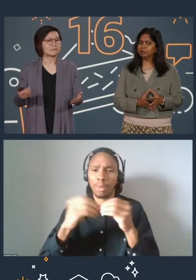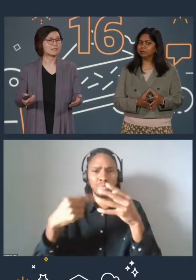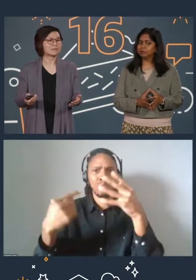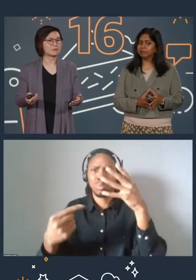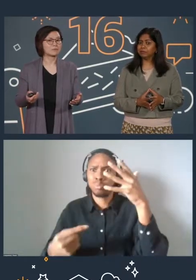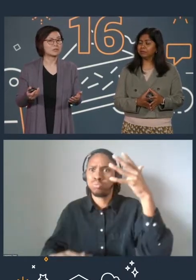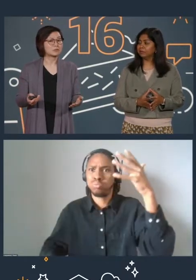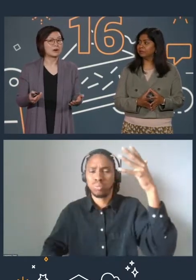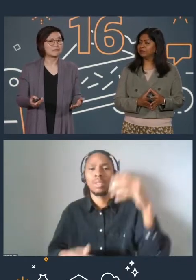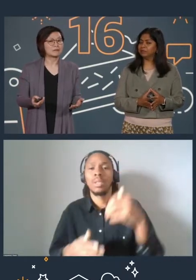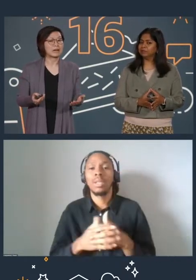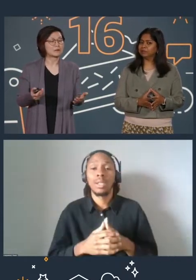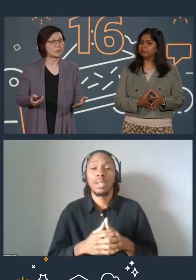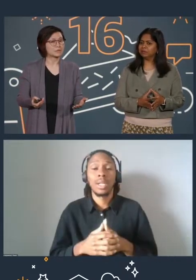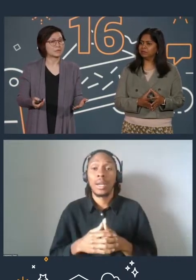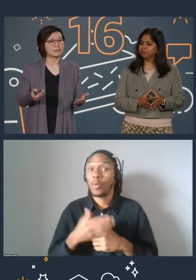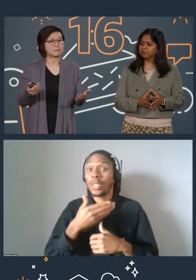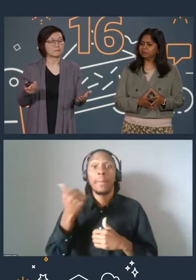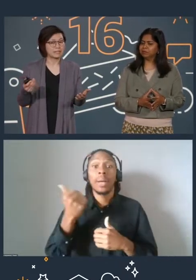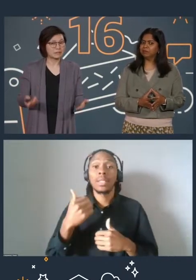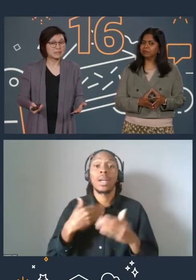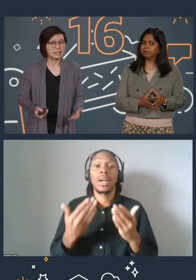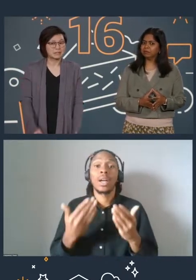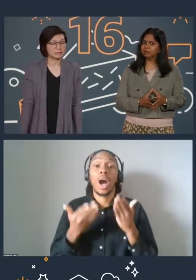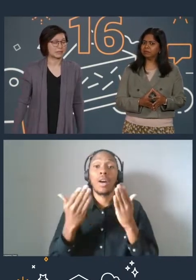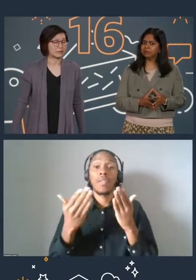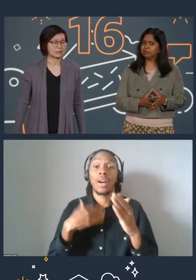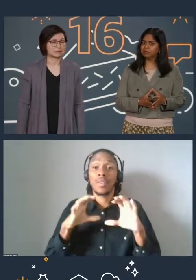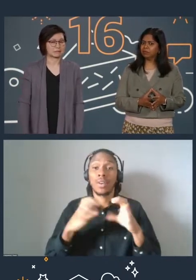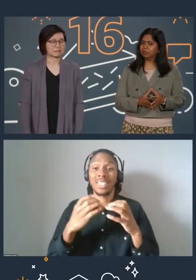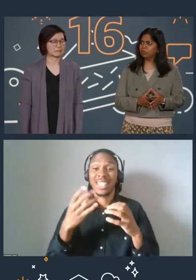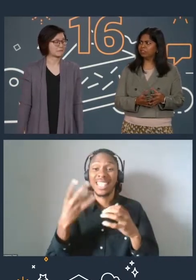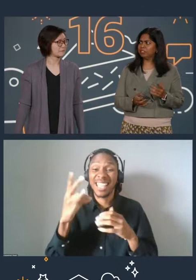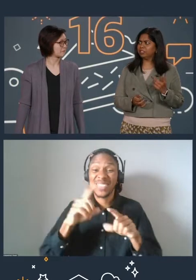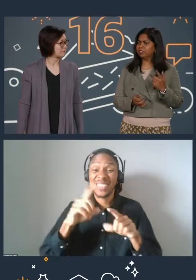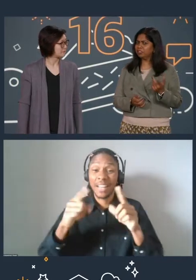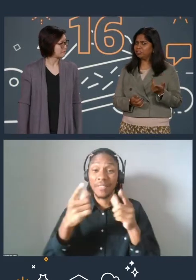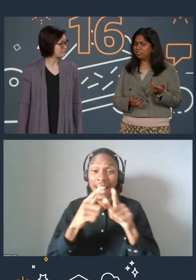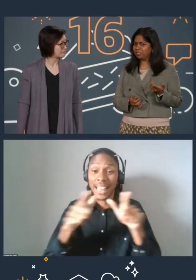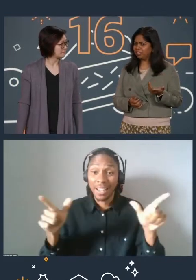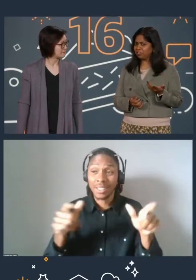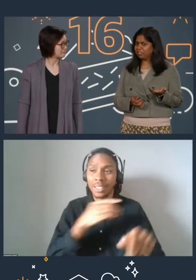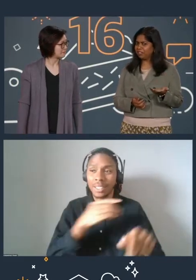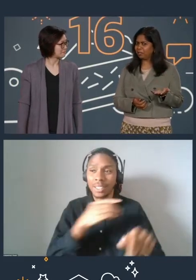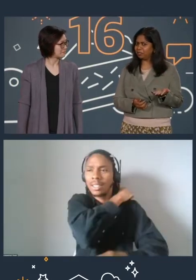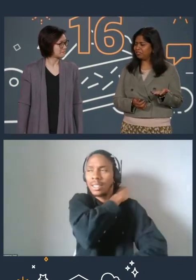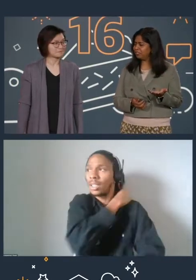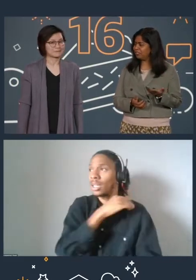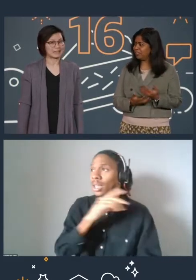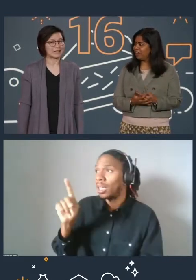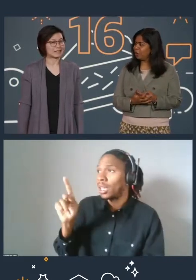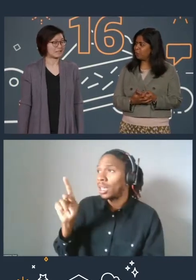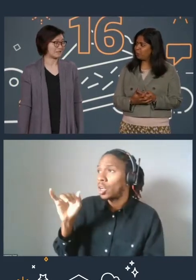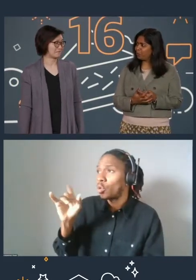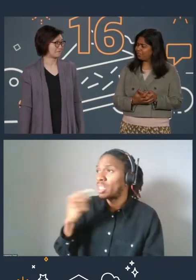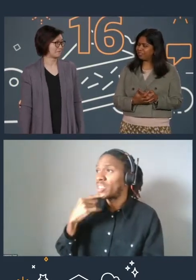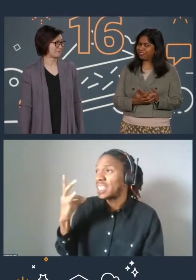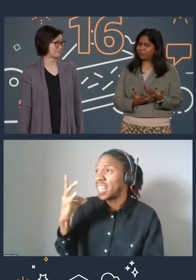Best of all, we do offer our courses in 17 different languages. Christie, did you just say 17 languages? I did. - What are some